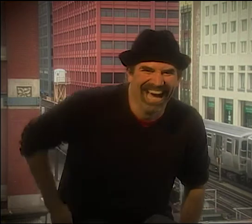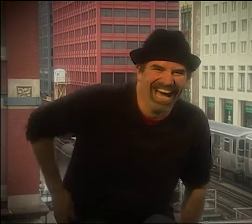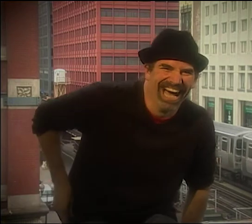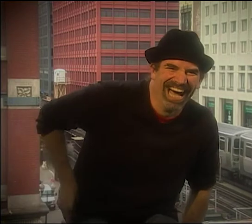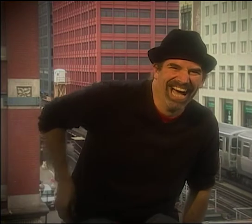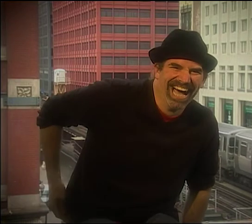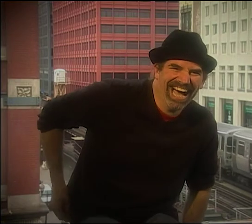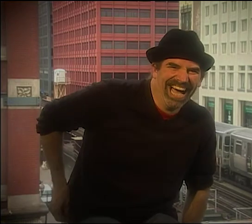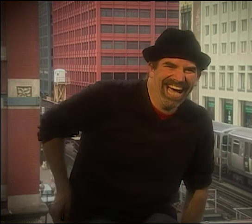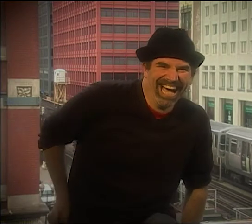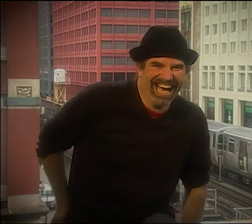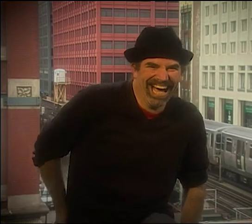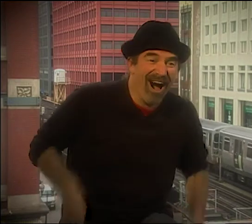AND IT WOULD GO ALL OVER THEM.